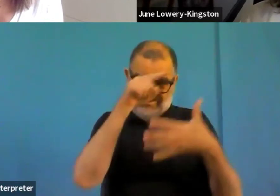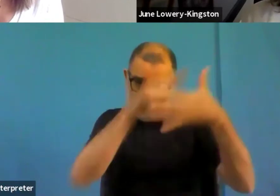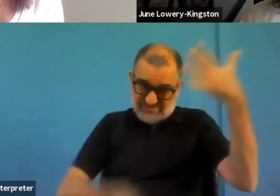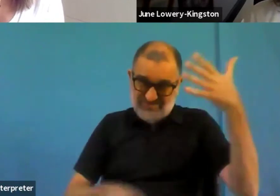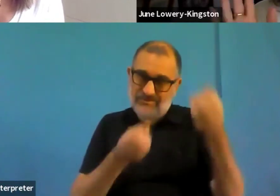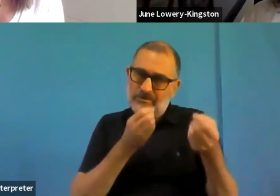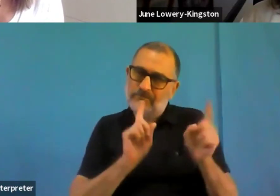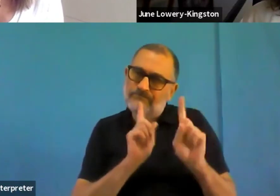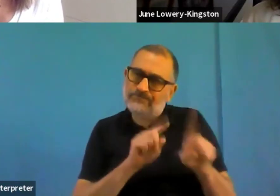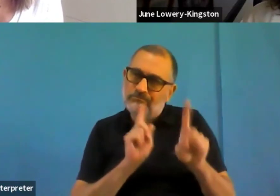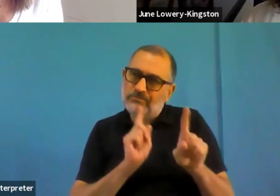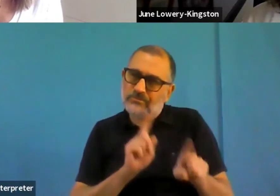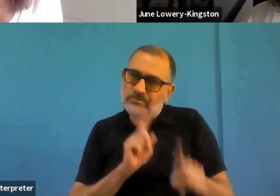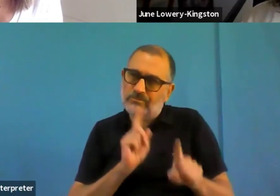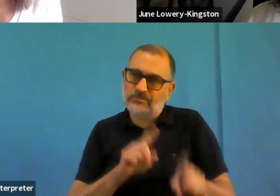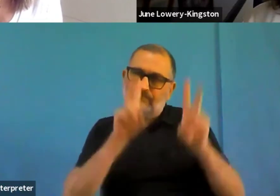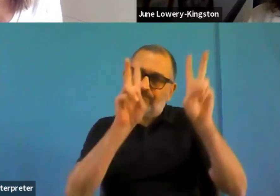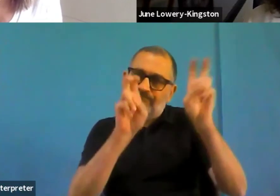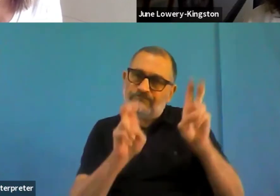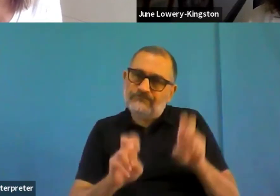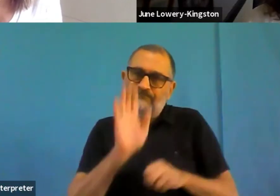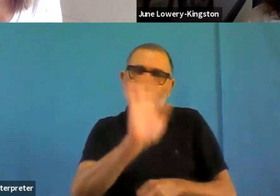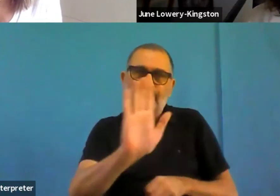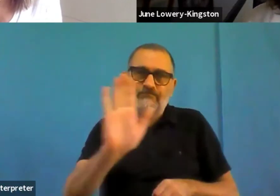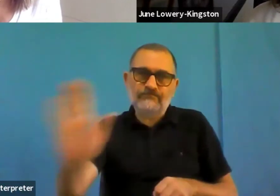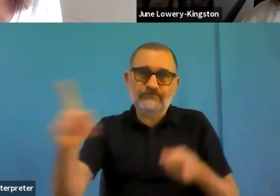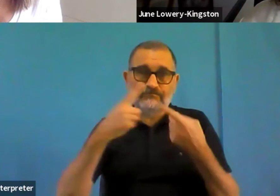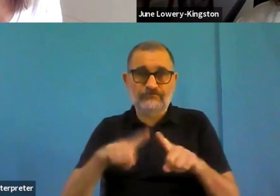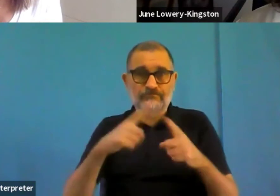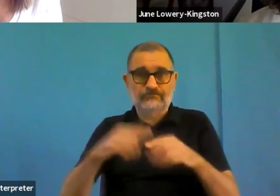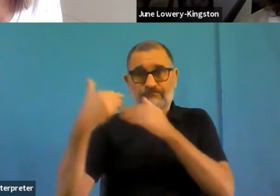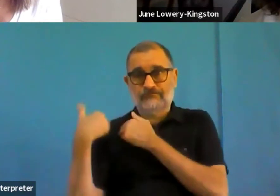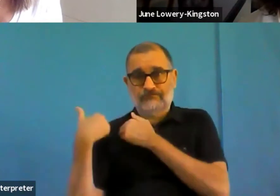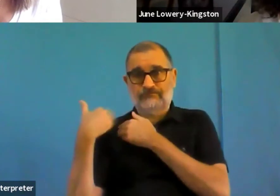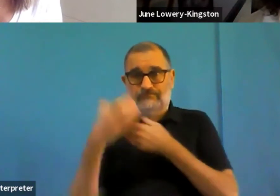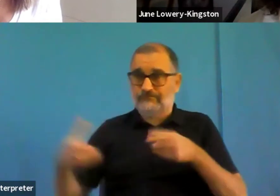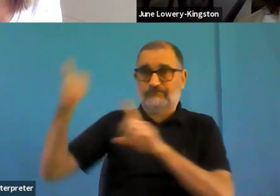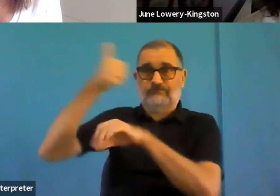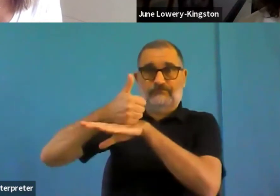But as I say, from this very clear feedback, this easy reading format, it's popular, and